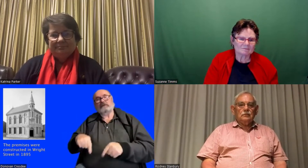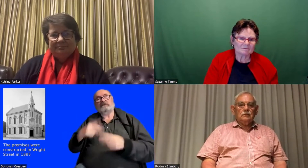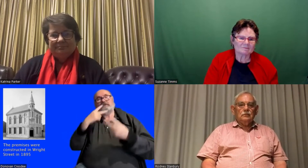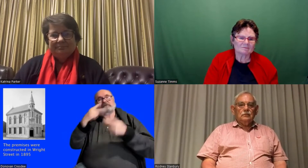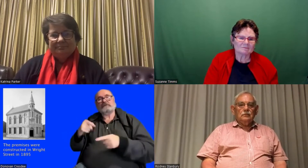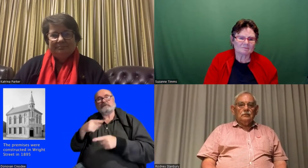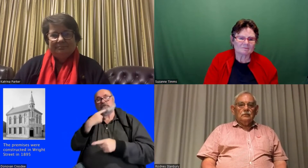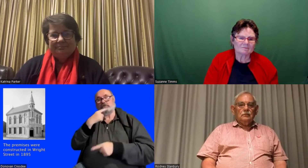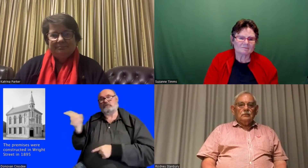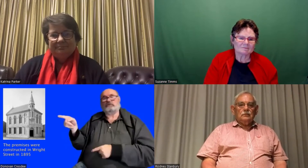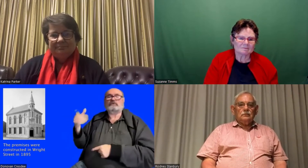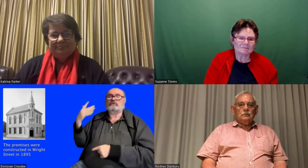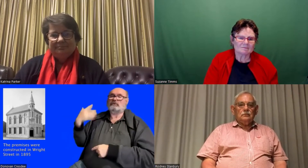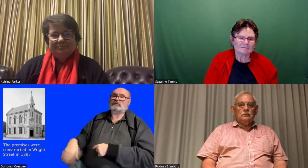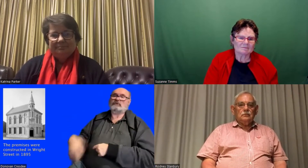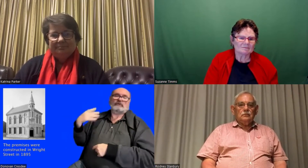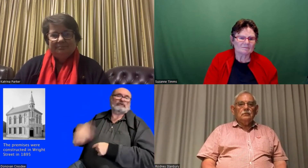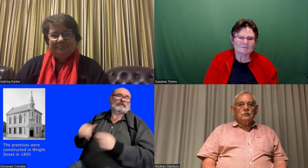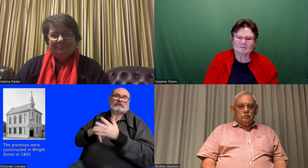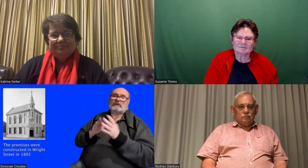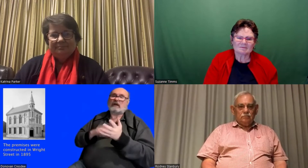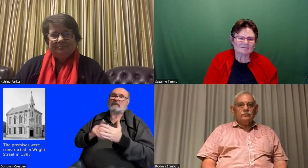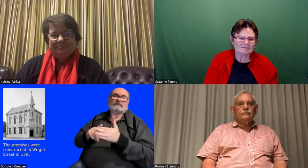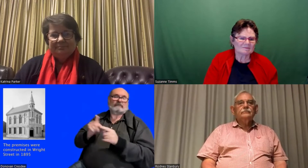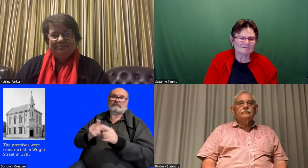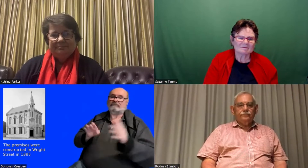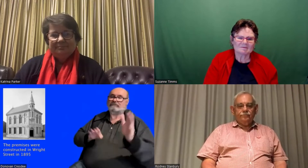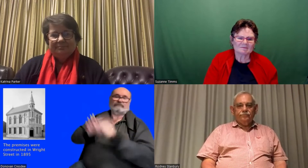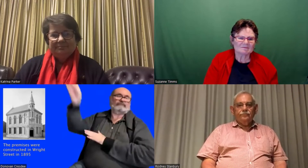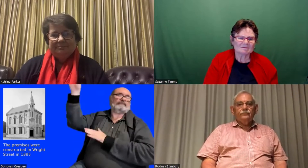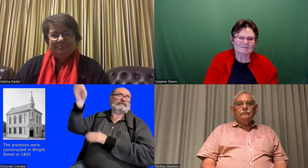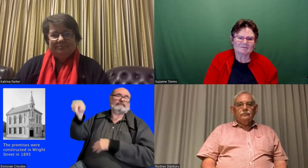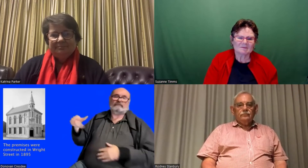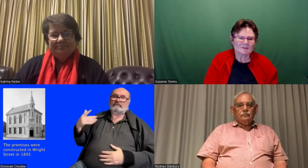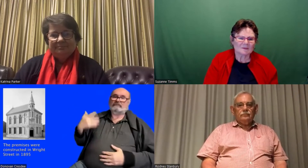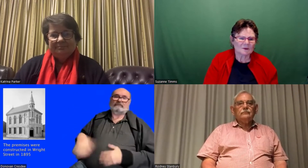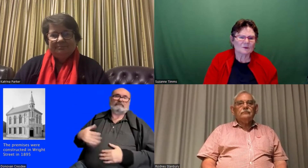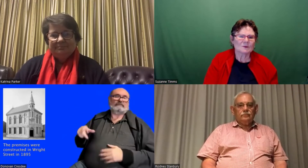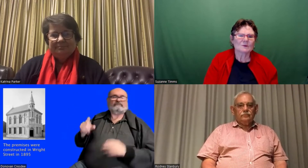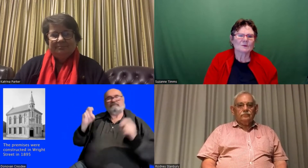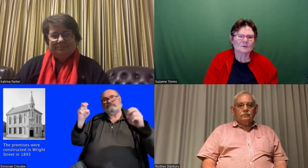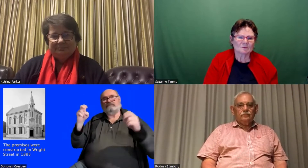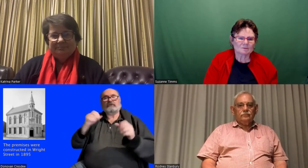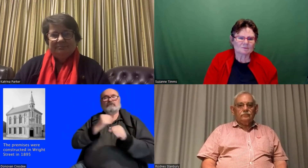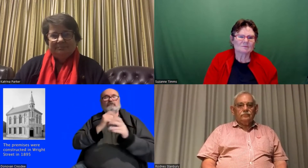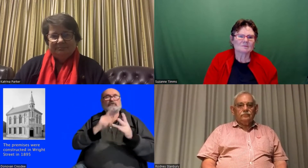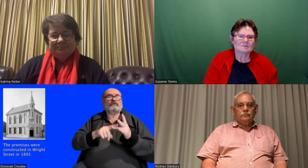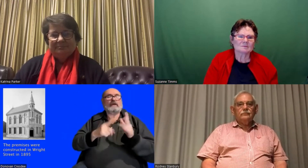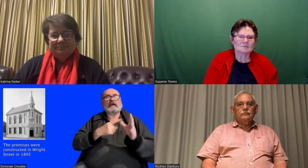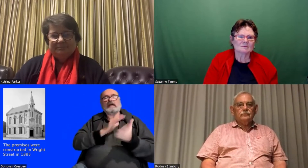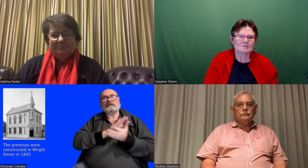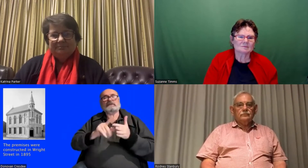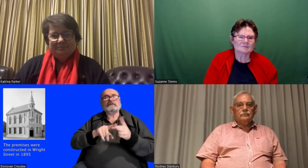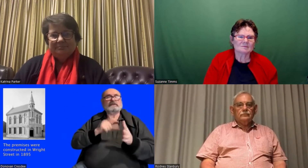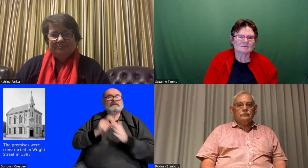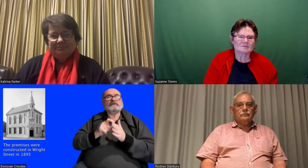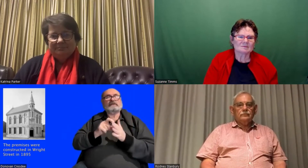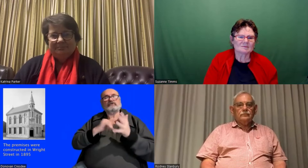Society and he came and visited Adelaide and was very impressed with Samuel and his work, helping